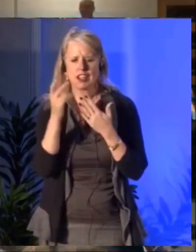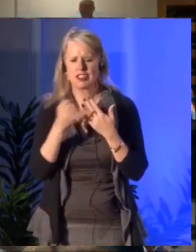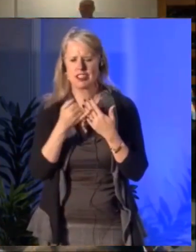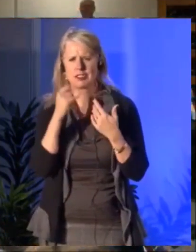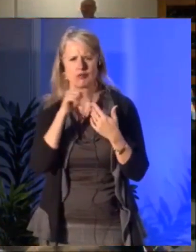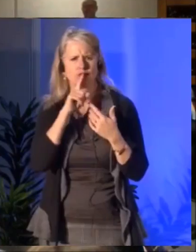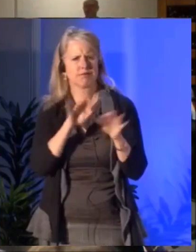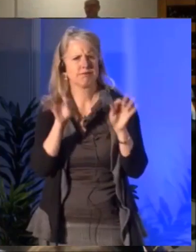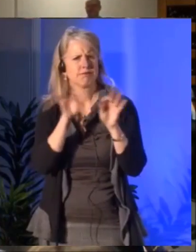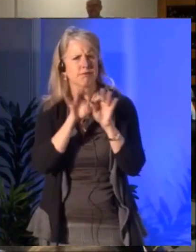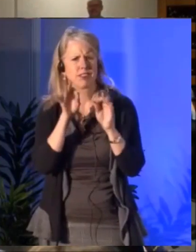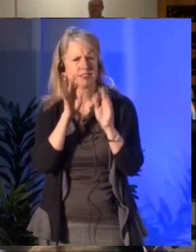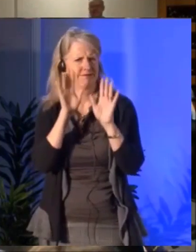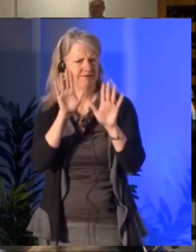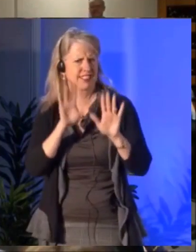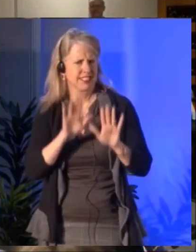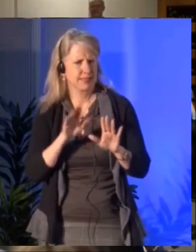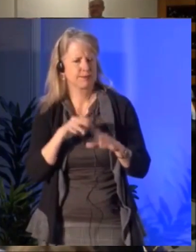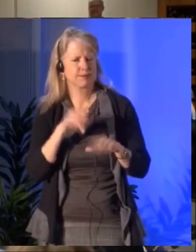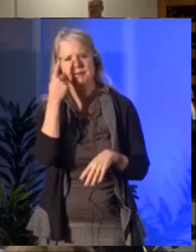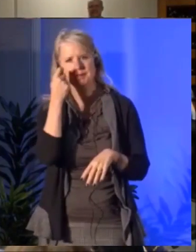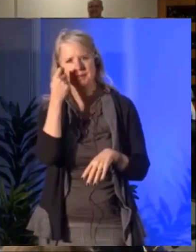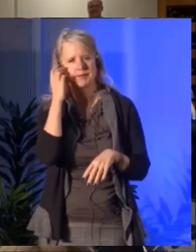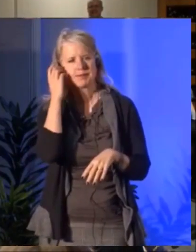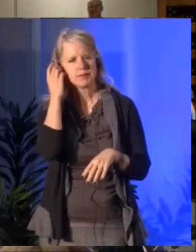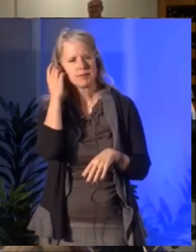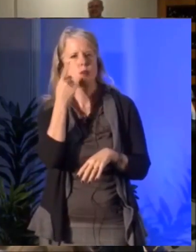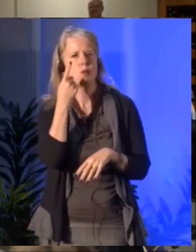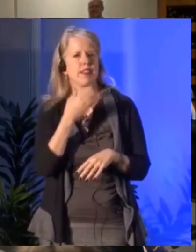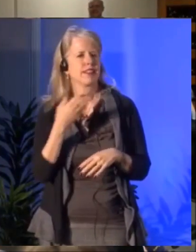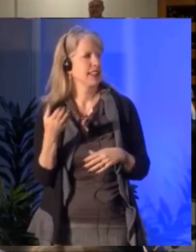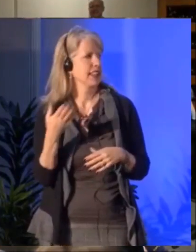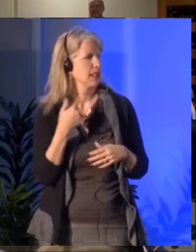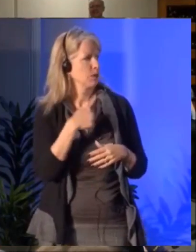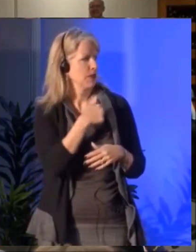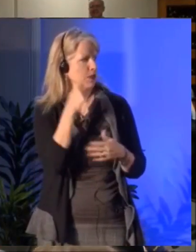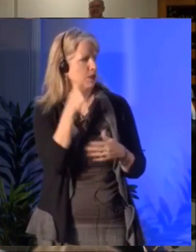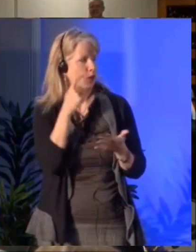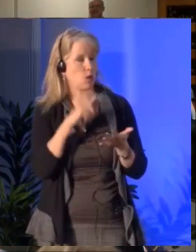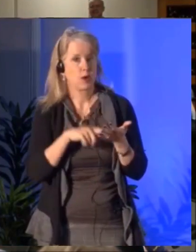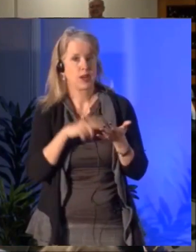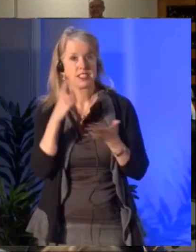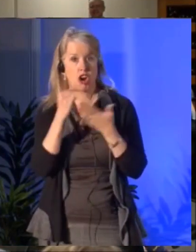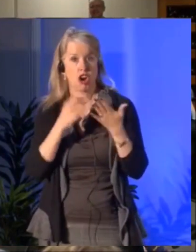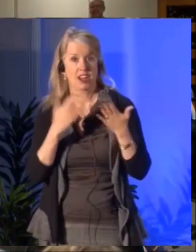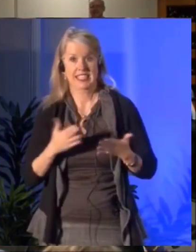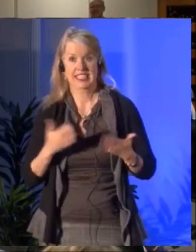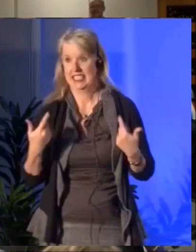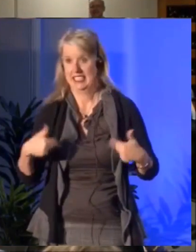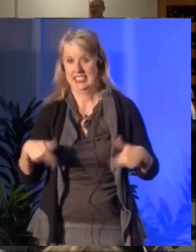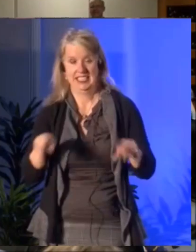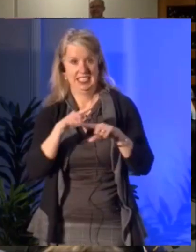[ French Language Being Spoken ] I'm Victoria Steele, I am the director general Ottawa Arts Council.